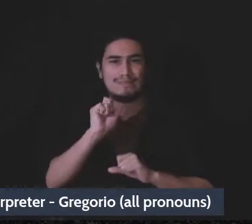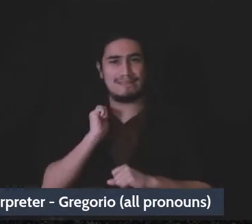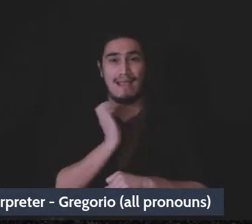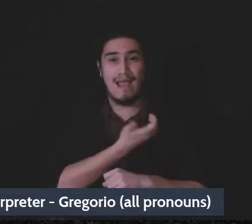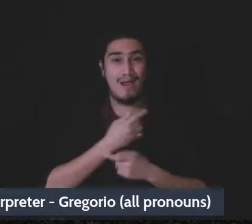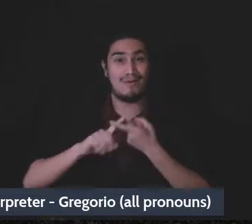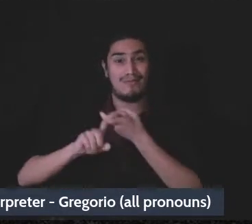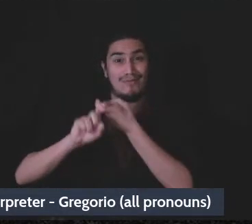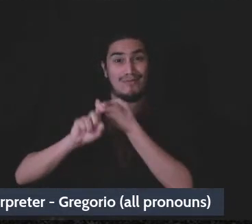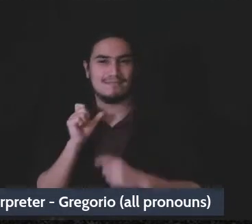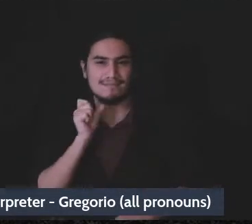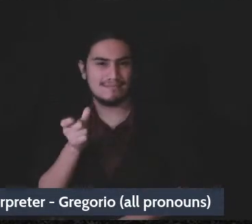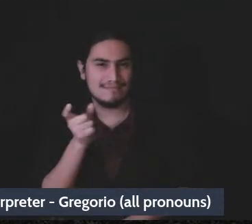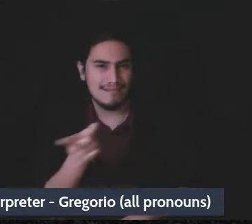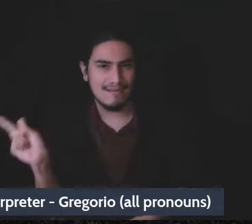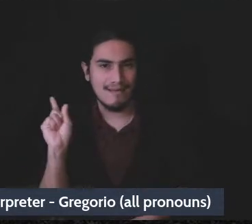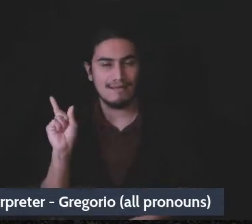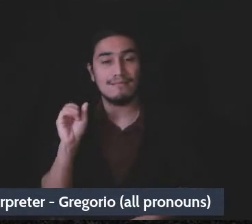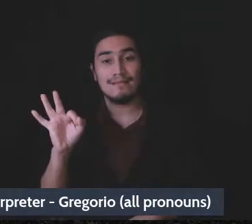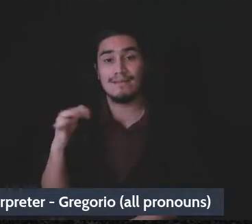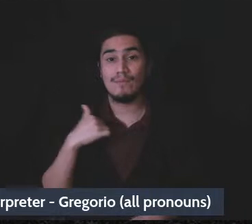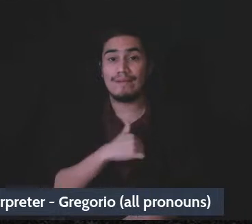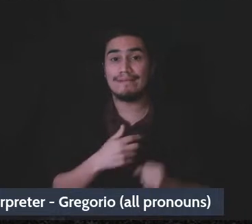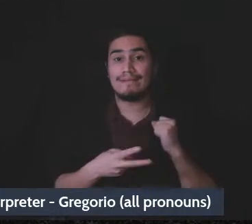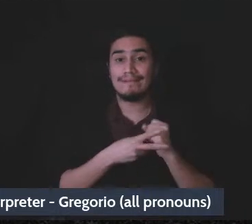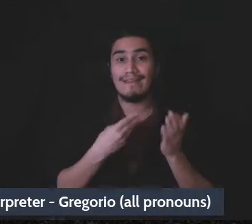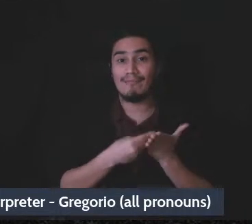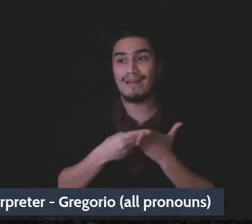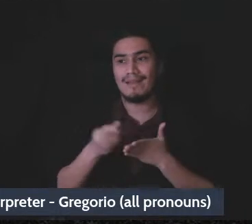if they're -if we're saving money in those accounts and they're making five or seven percent